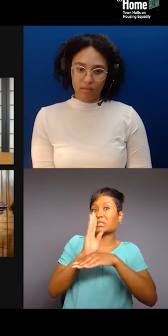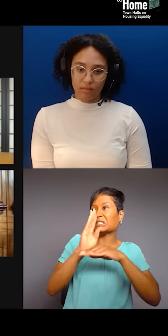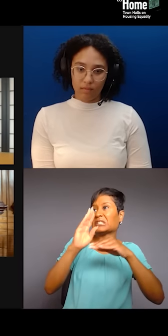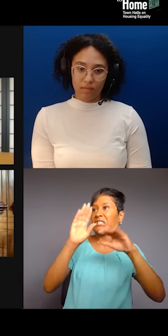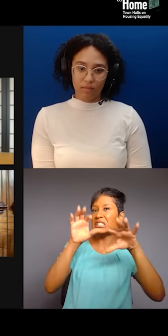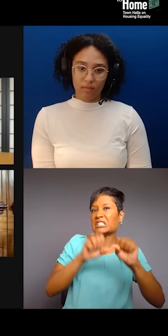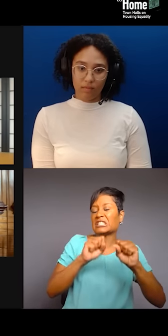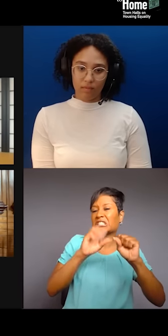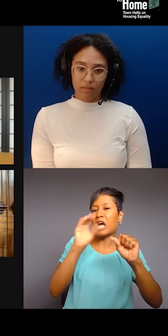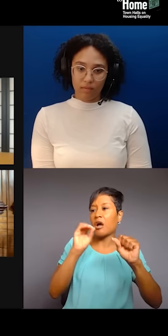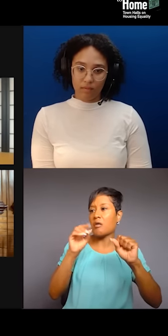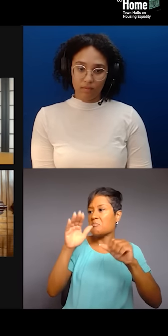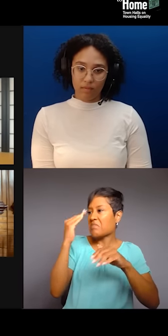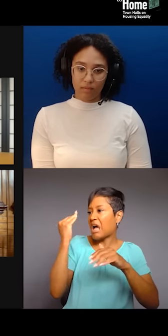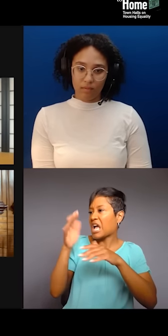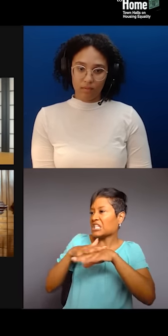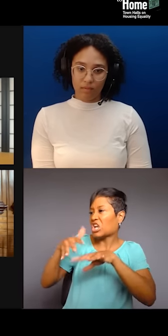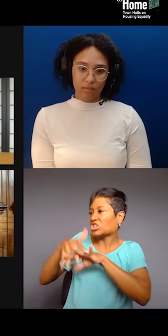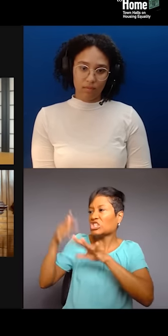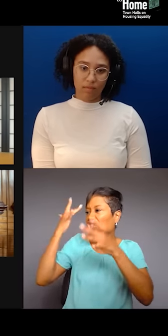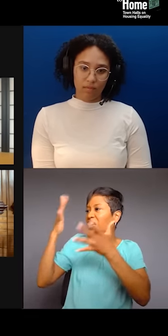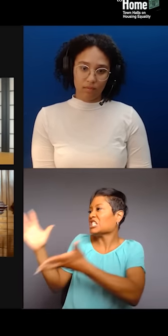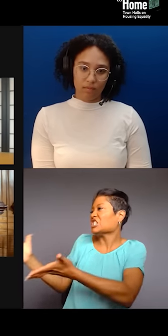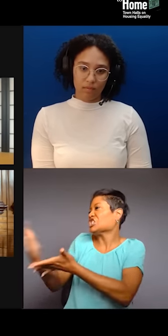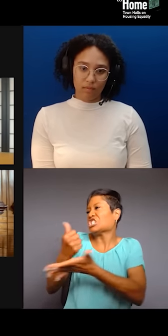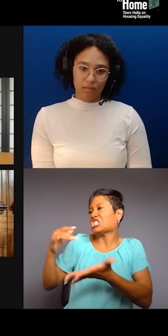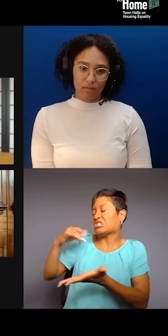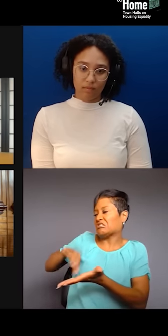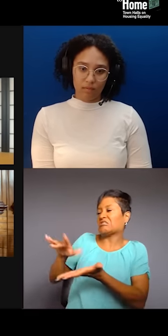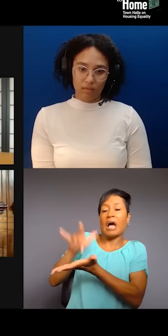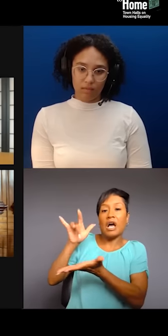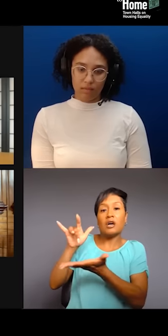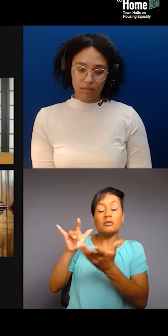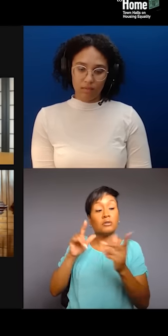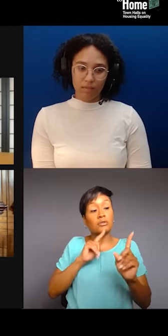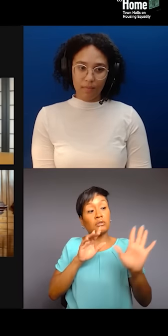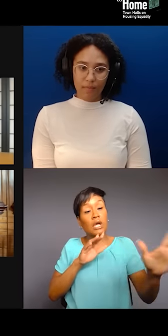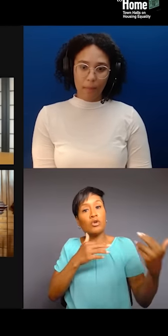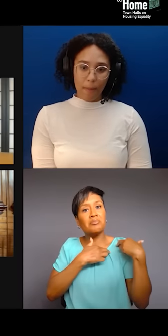what responsibilities do they have to the artists and the communities that produce that work?